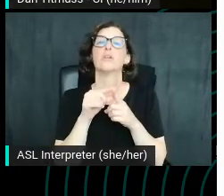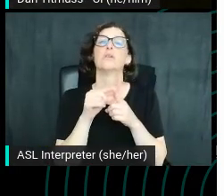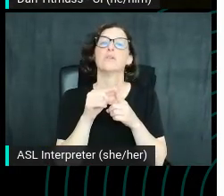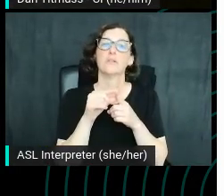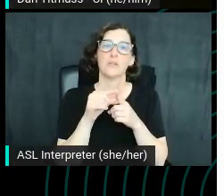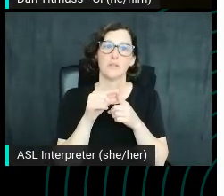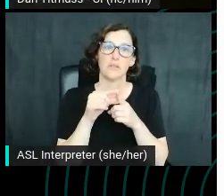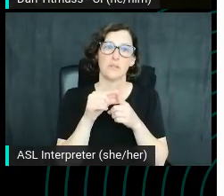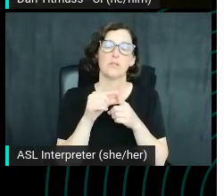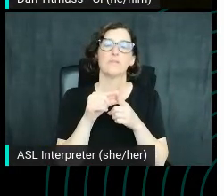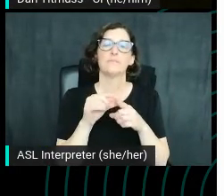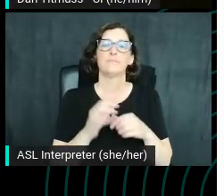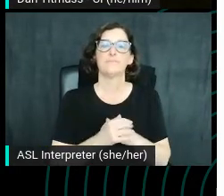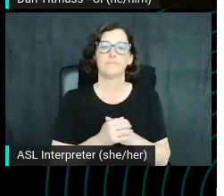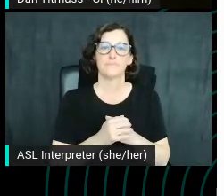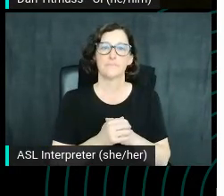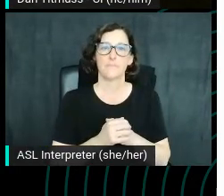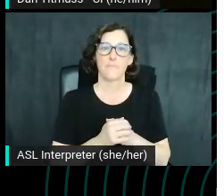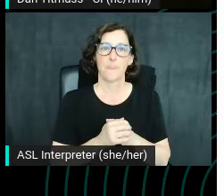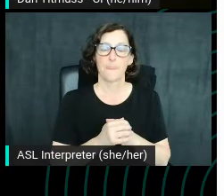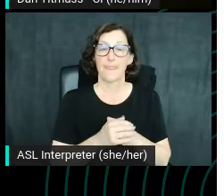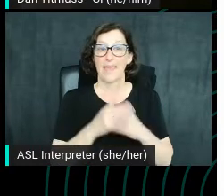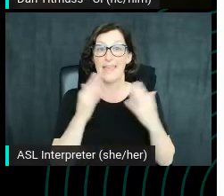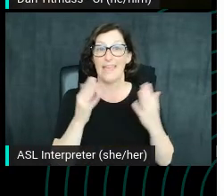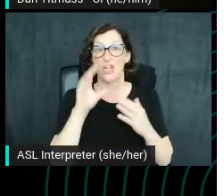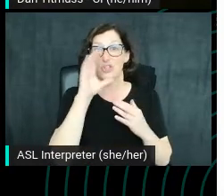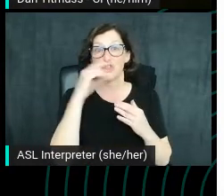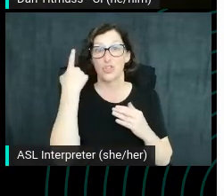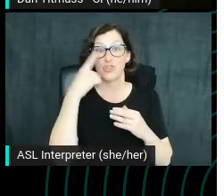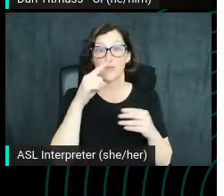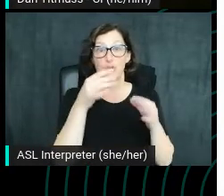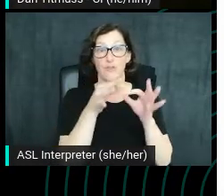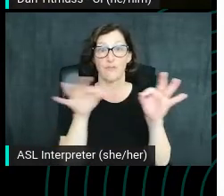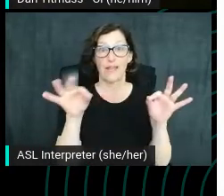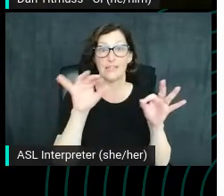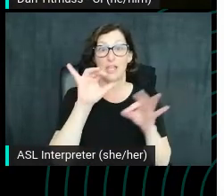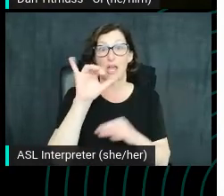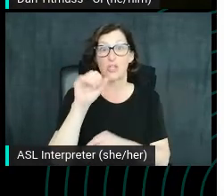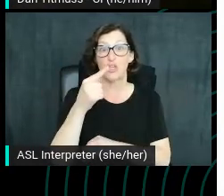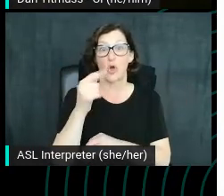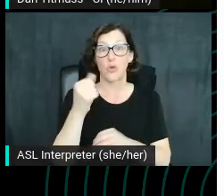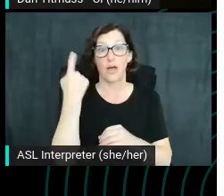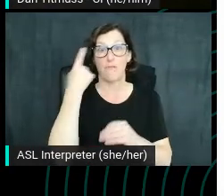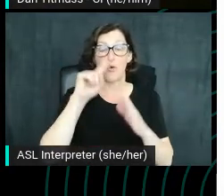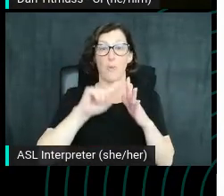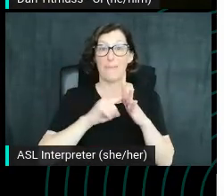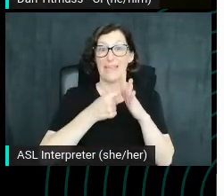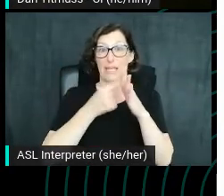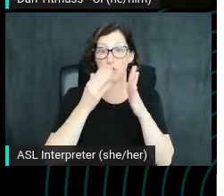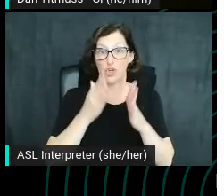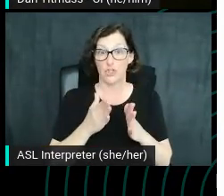the forefront here. I've searched for the phrase yoga for beginners. Some of you are probably familiar with yoga from Adrienne.